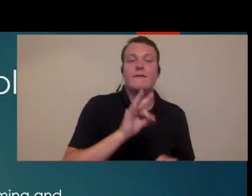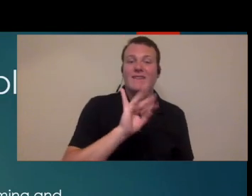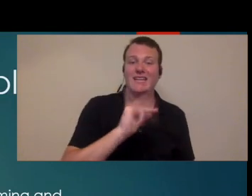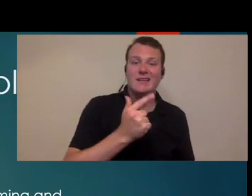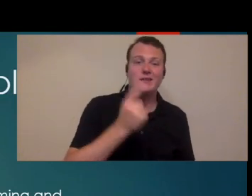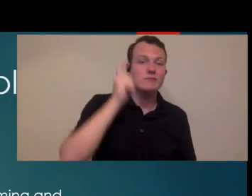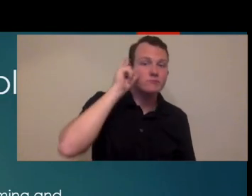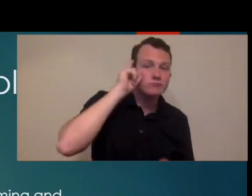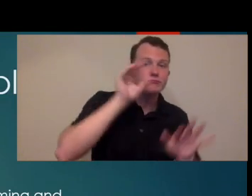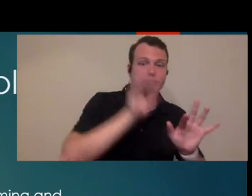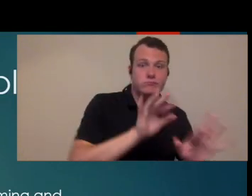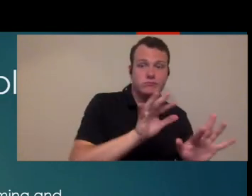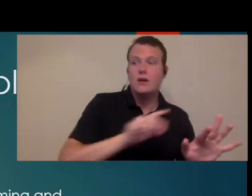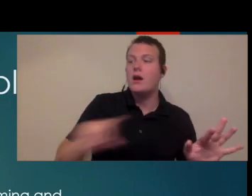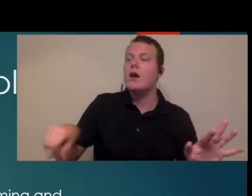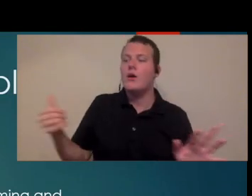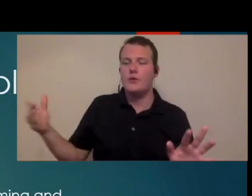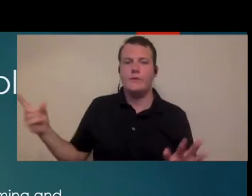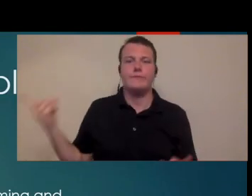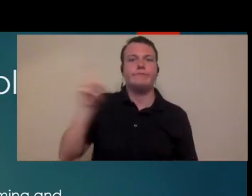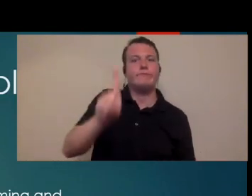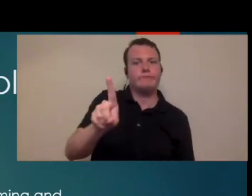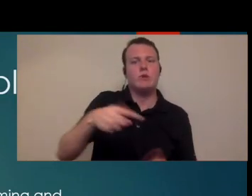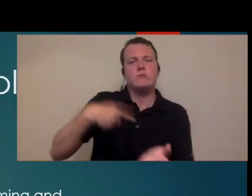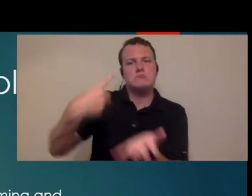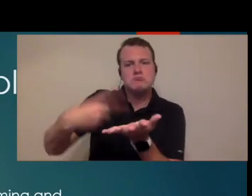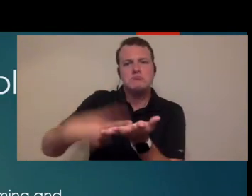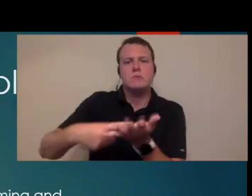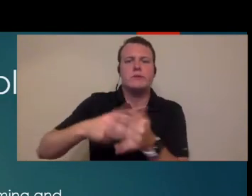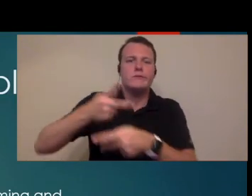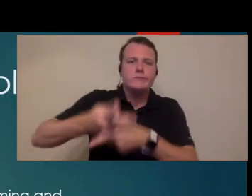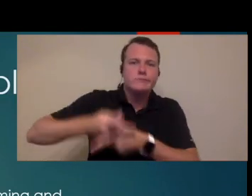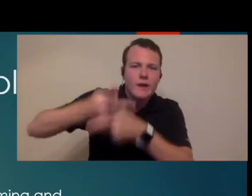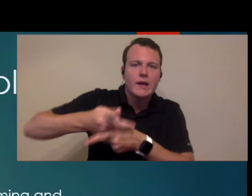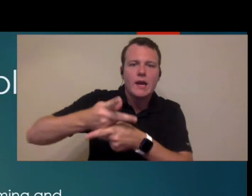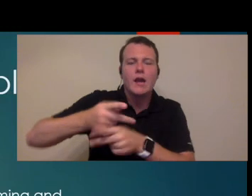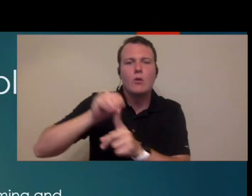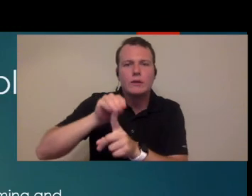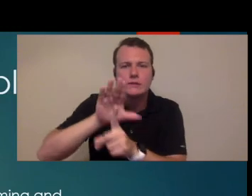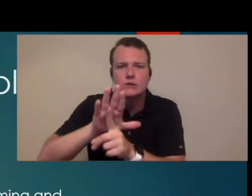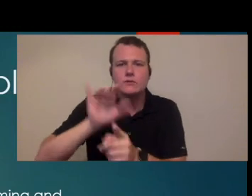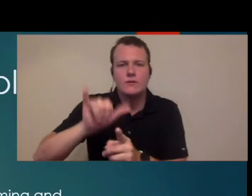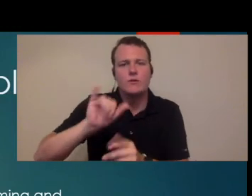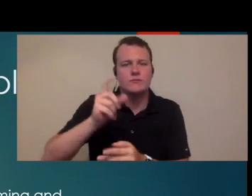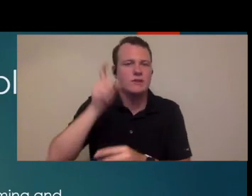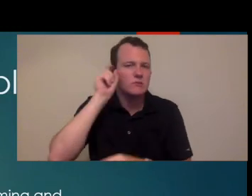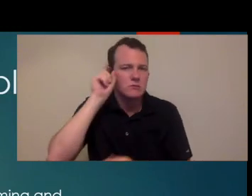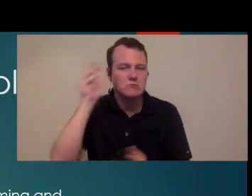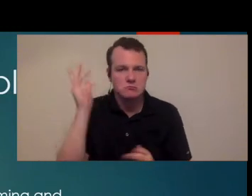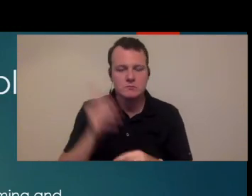someone else could step in and handle all of the orientation and sort of things that go on after the fact. and then there's of course some other